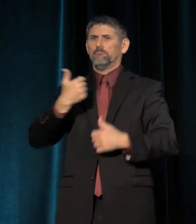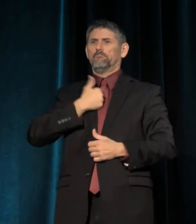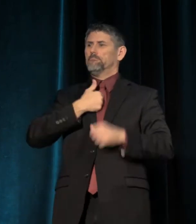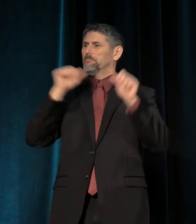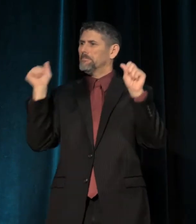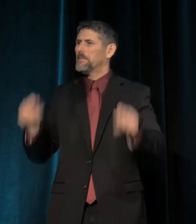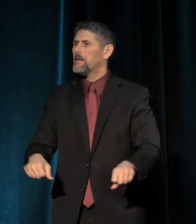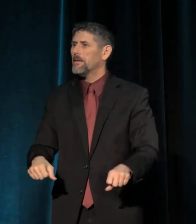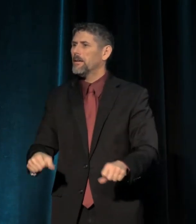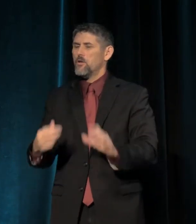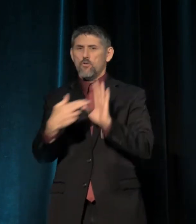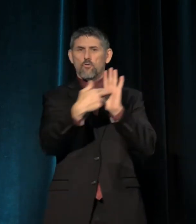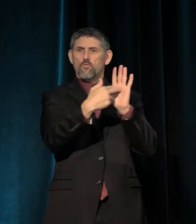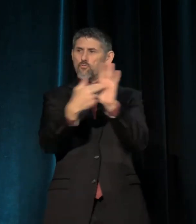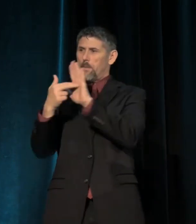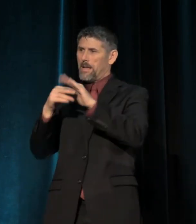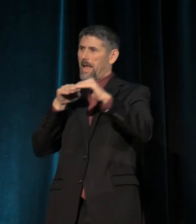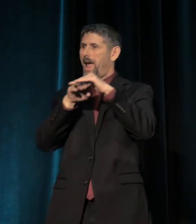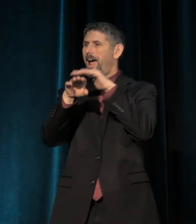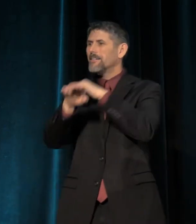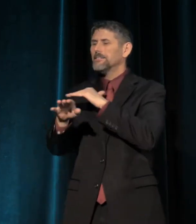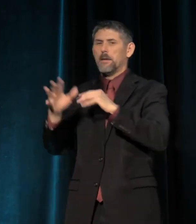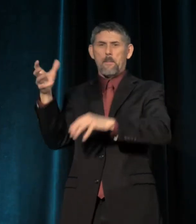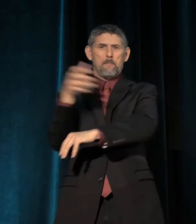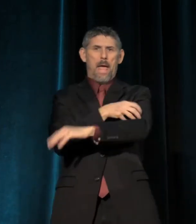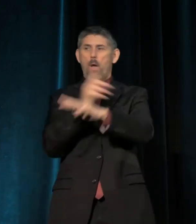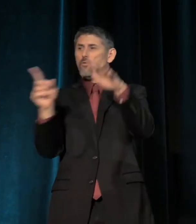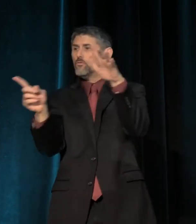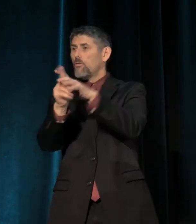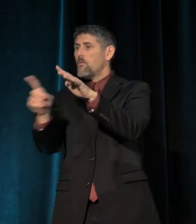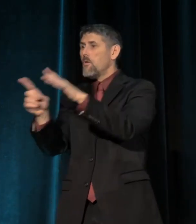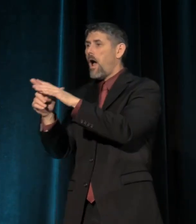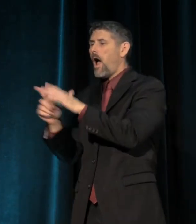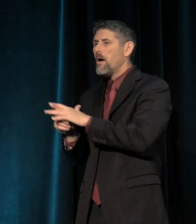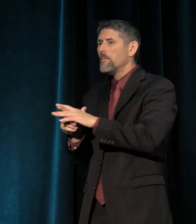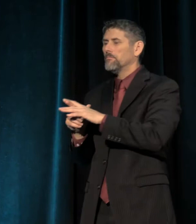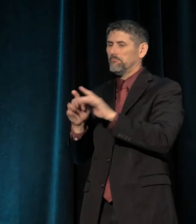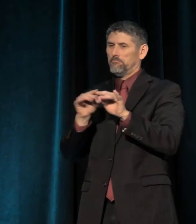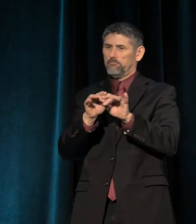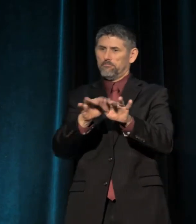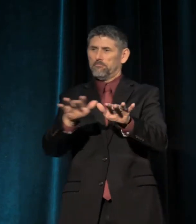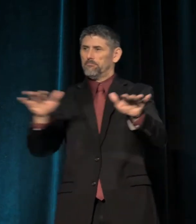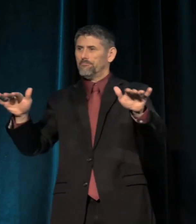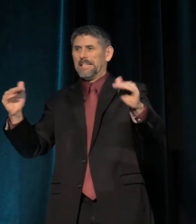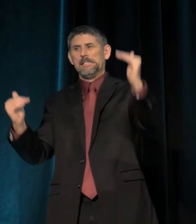And representation access and power show up as distributed unequally,